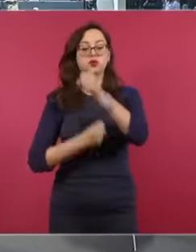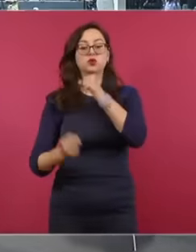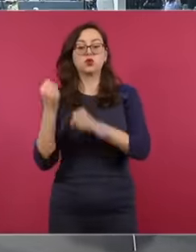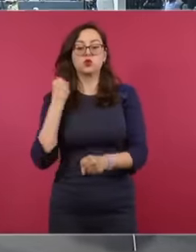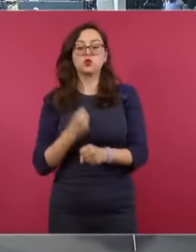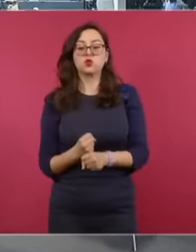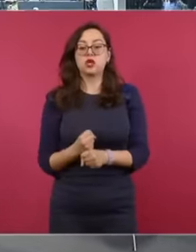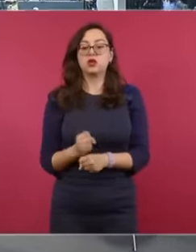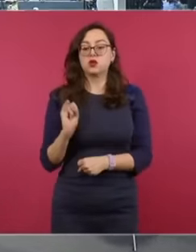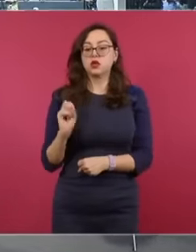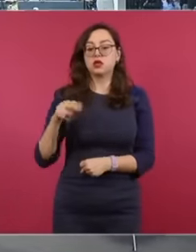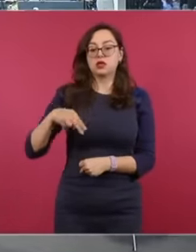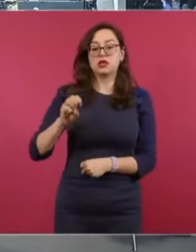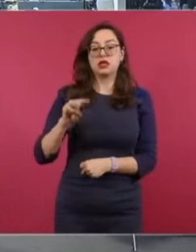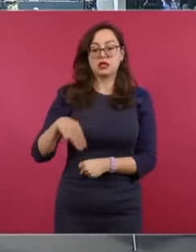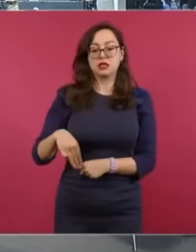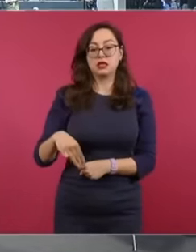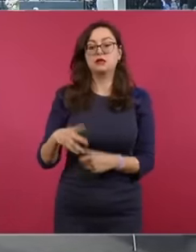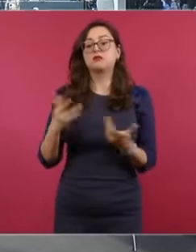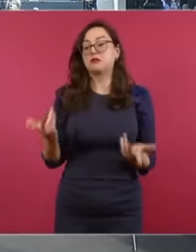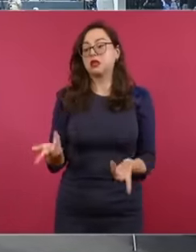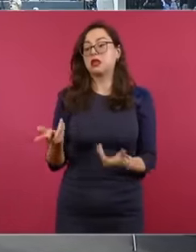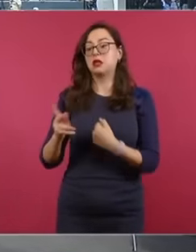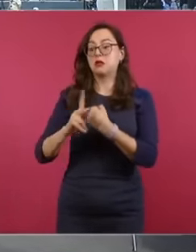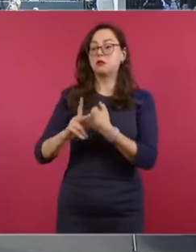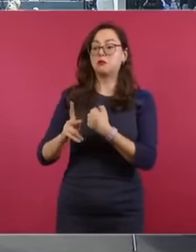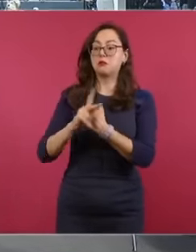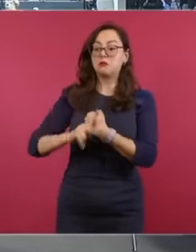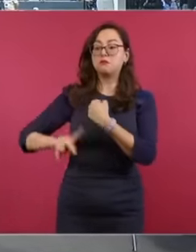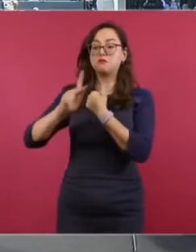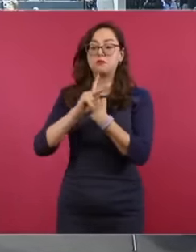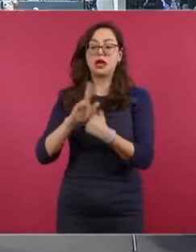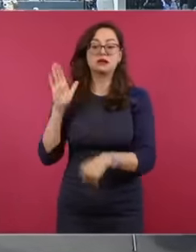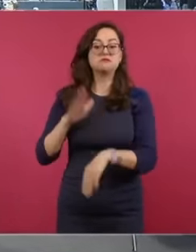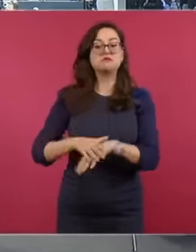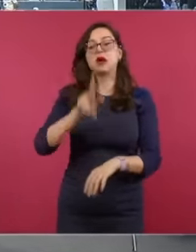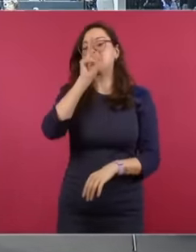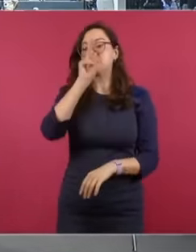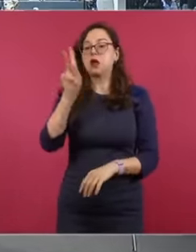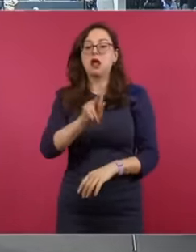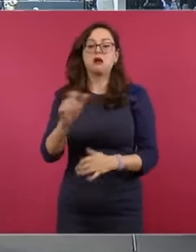National Migration Institute the main nationality of migrants who arrived in Mexico this year were